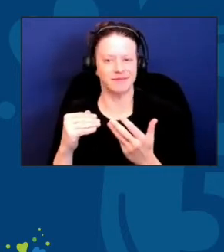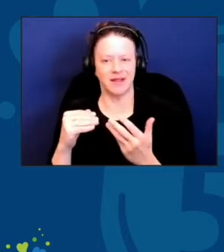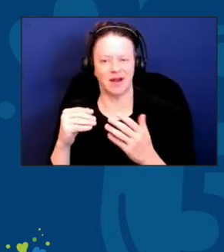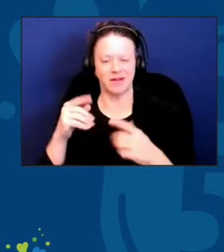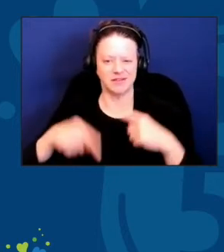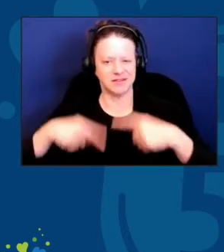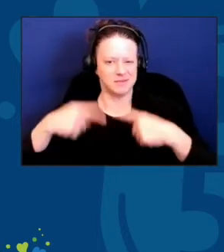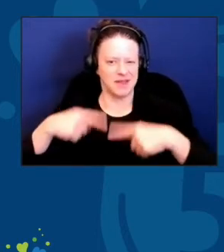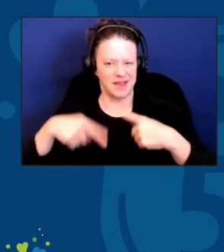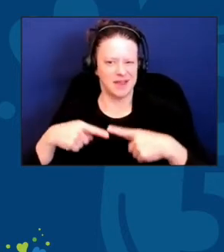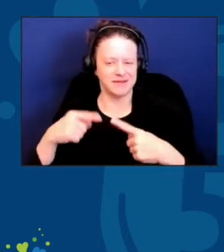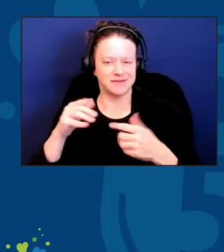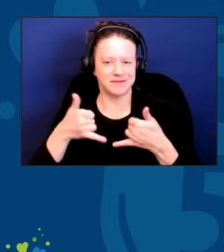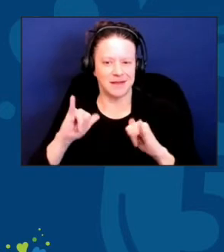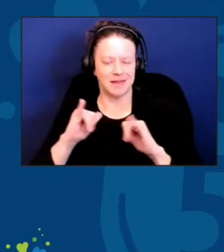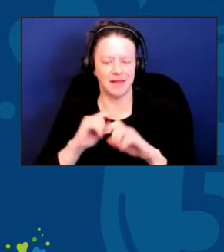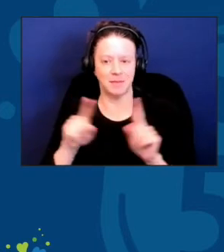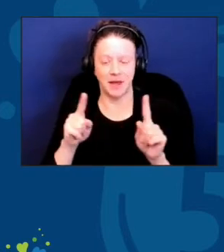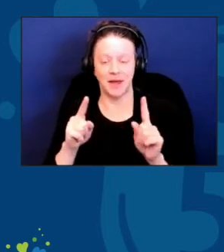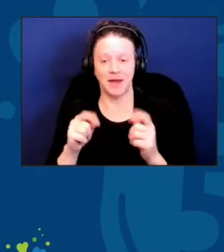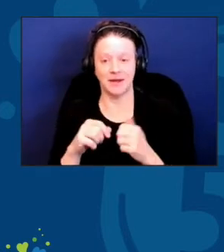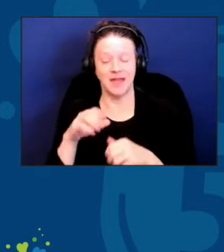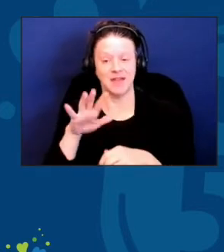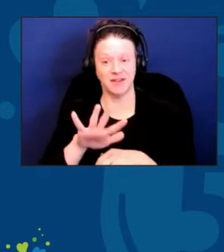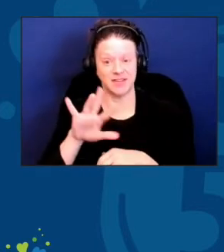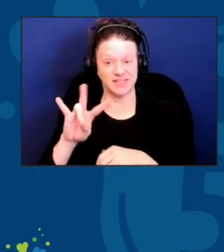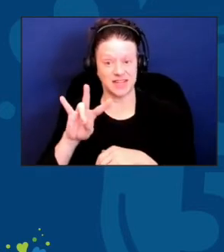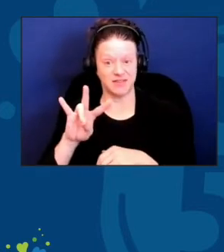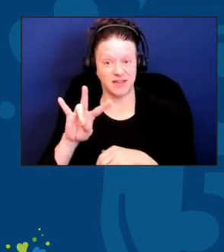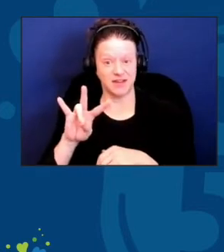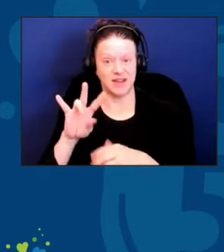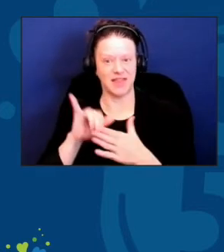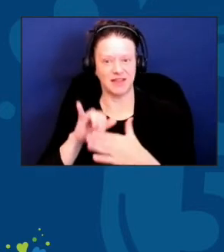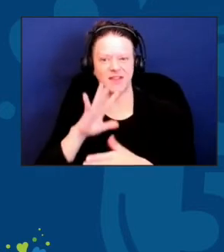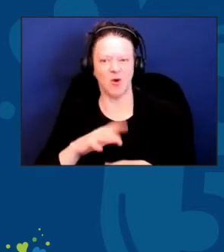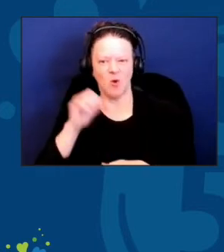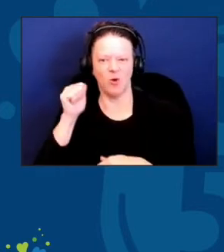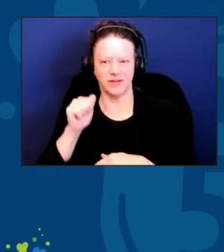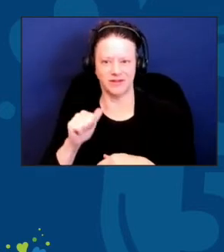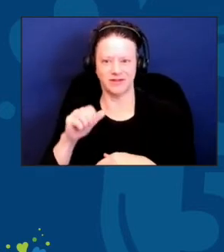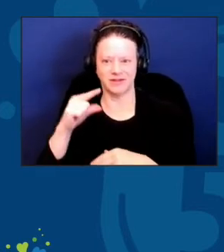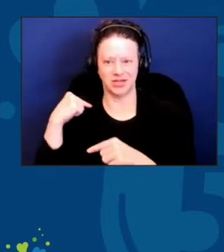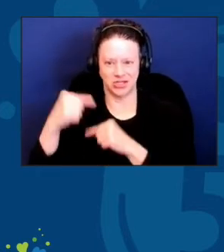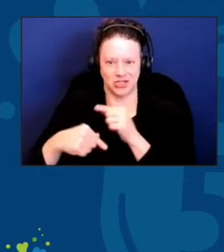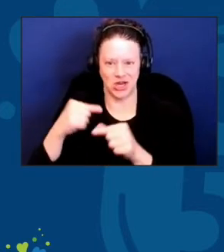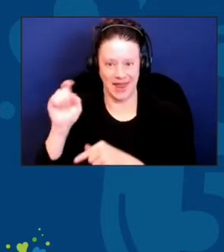So in three years, Gen X is going to be eligible for the Senior Nutrition Program.